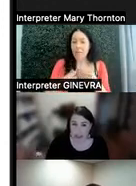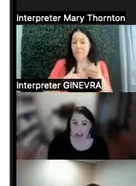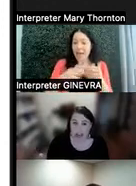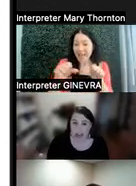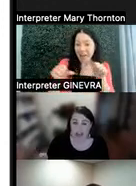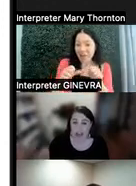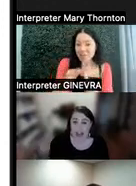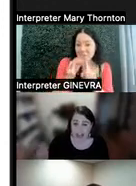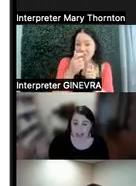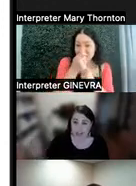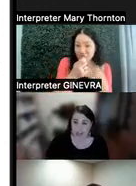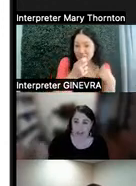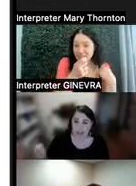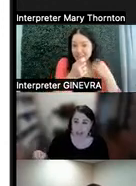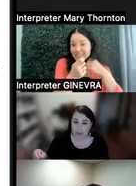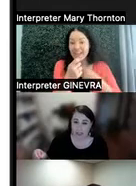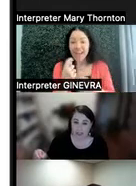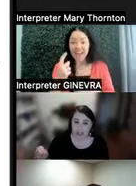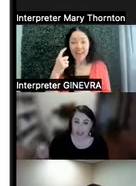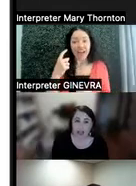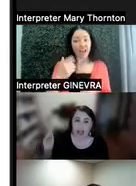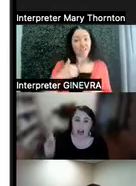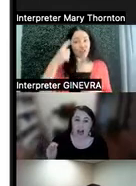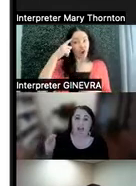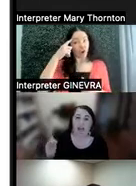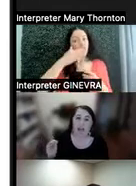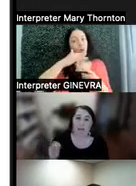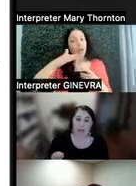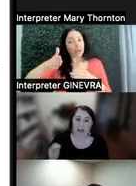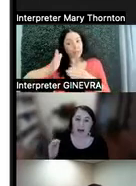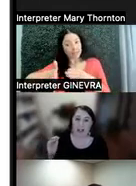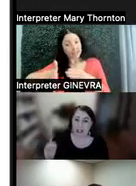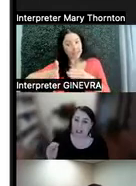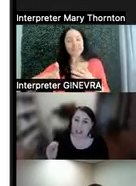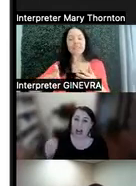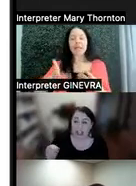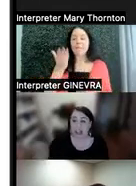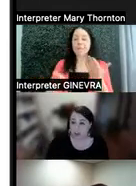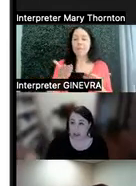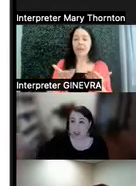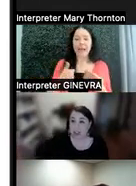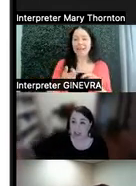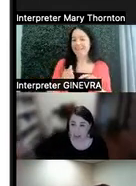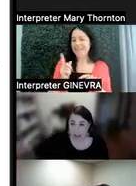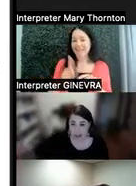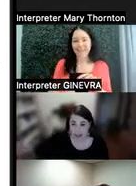and I have a thought that I want to complete, I may be essentially unable to stop myself